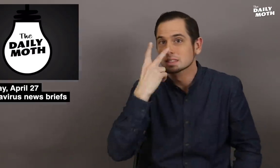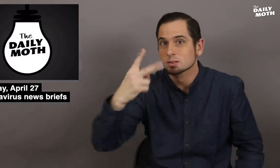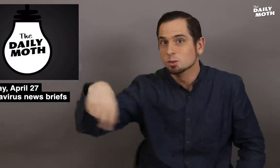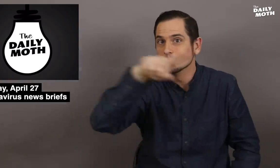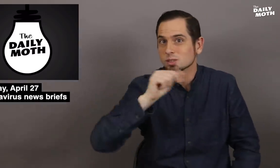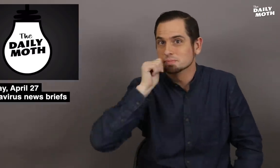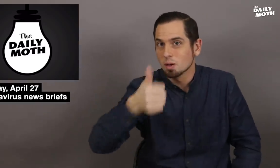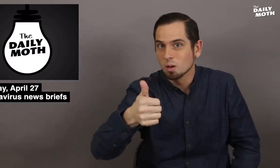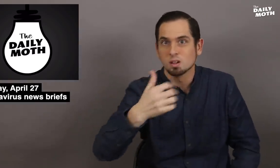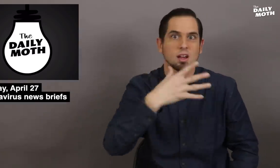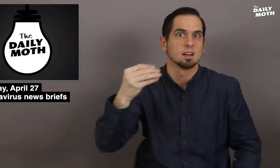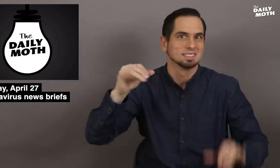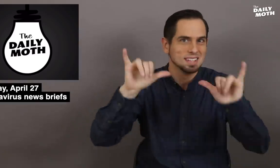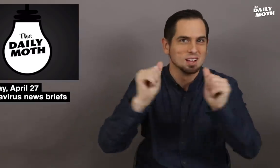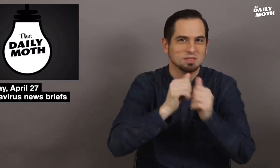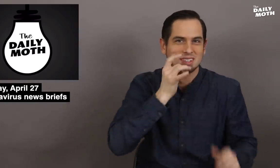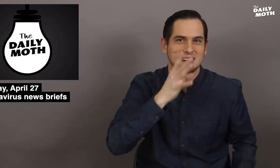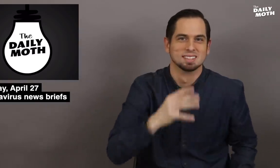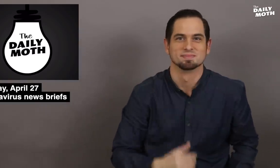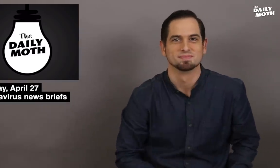See you tomorrow and stay with the light!